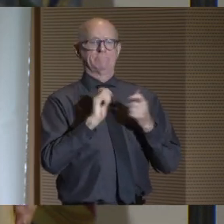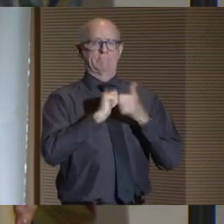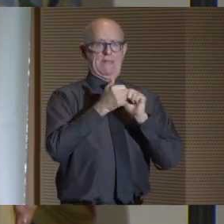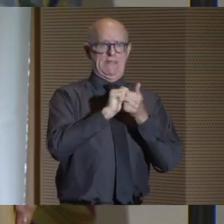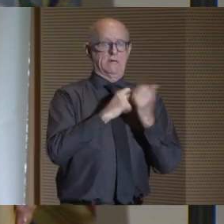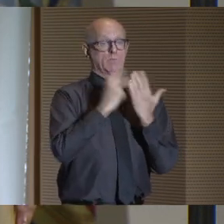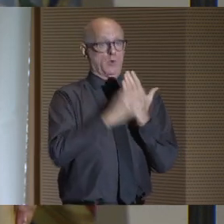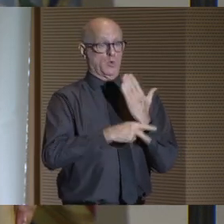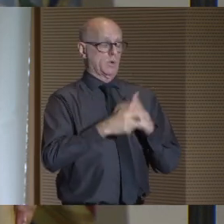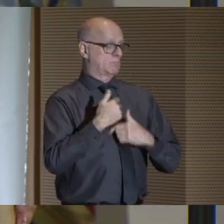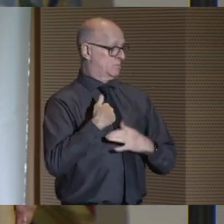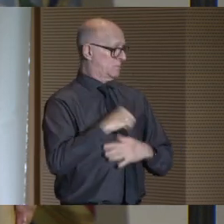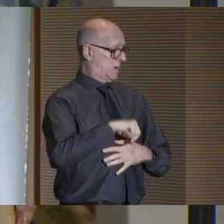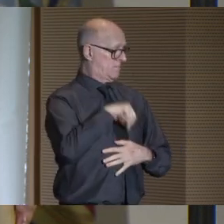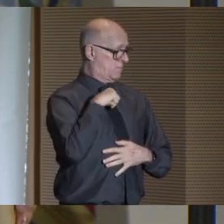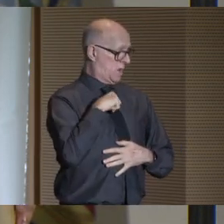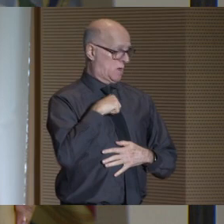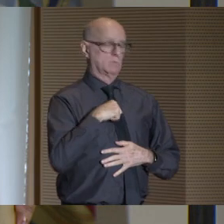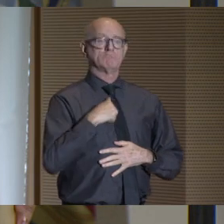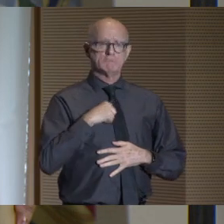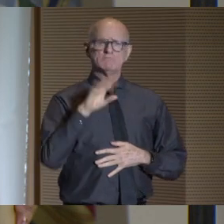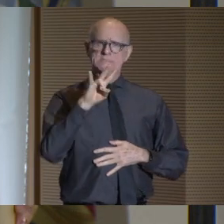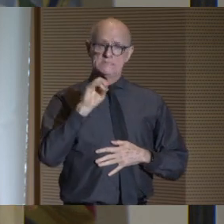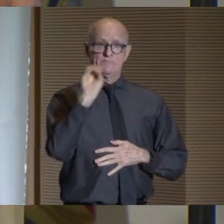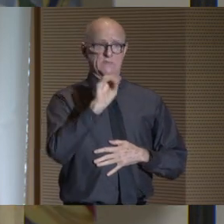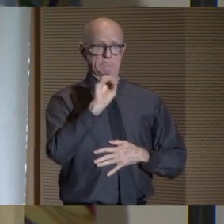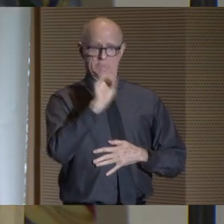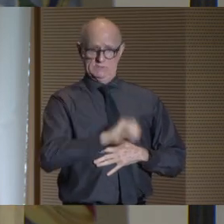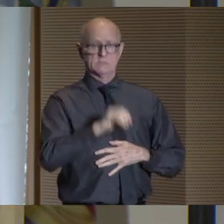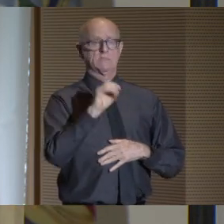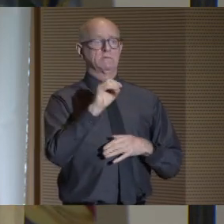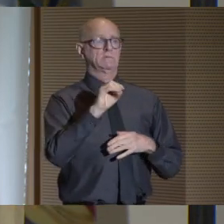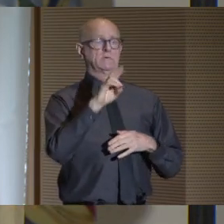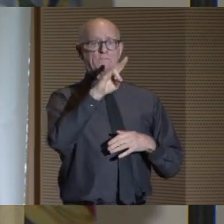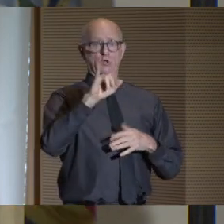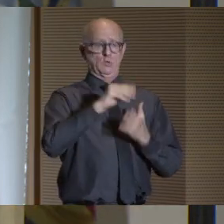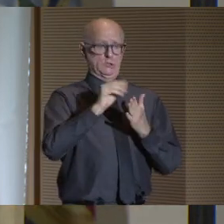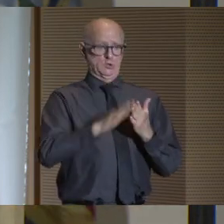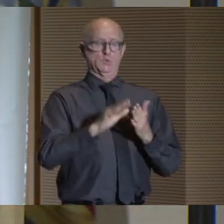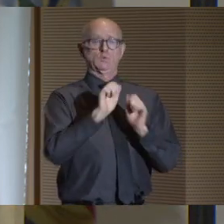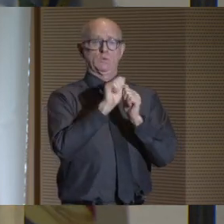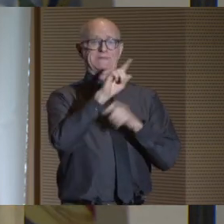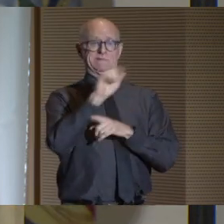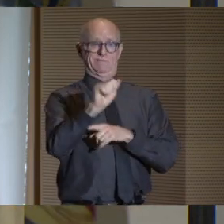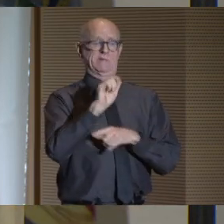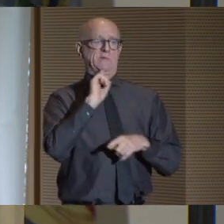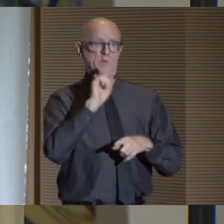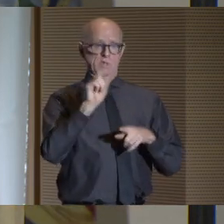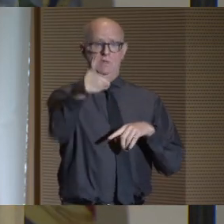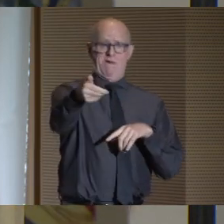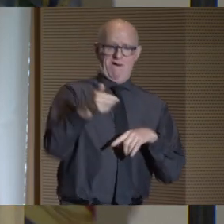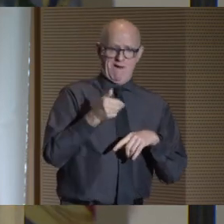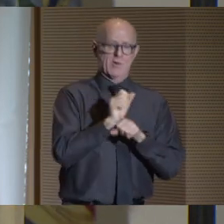I am proud to say that 70% of CUNY students with disabilities are employed after graduation,